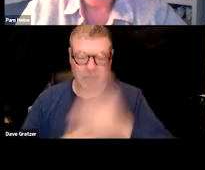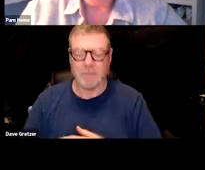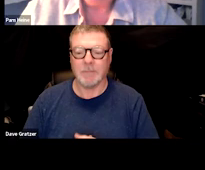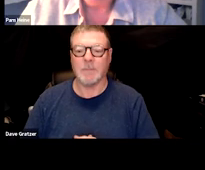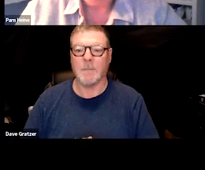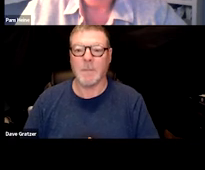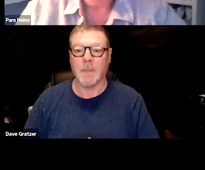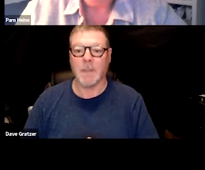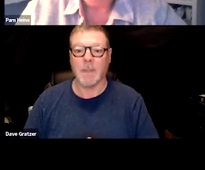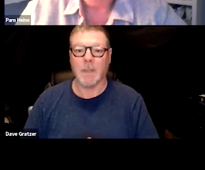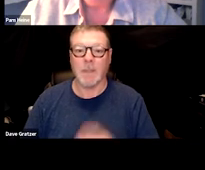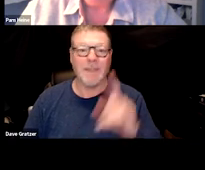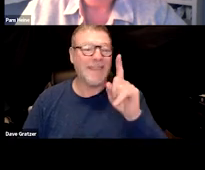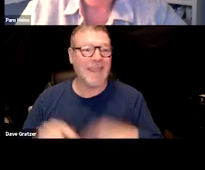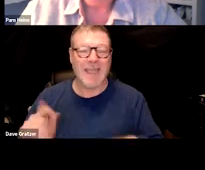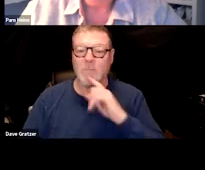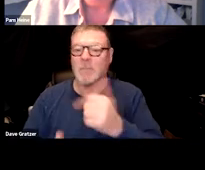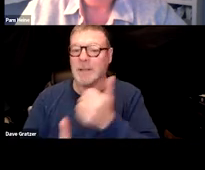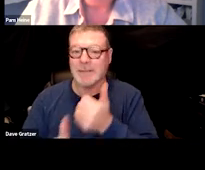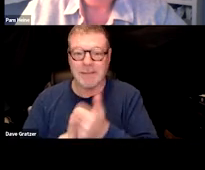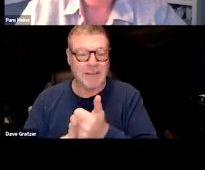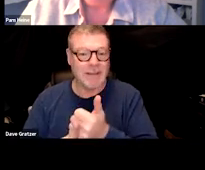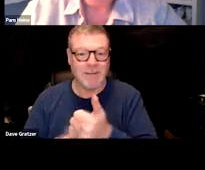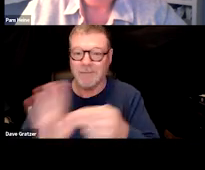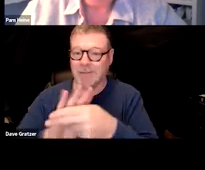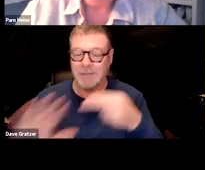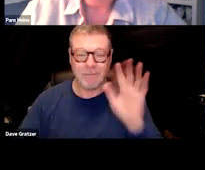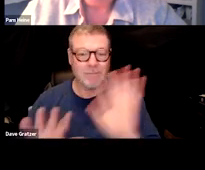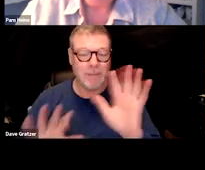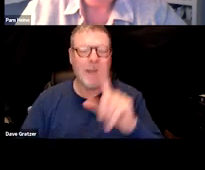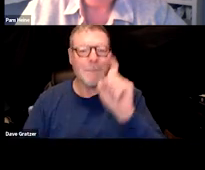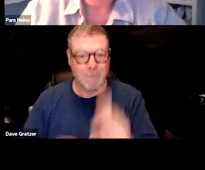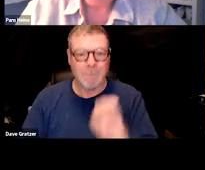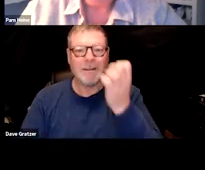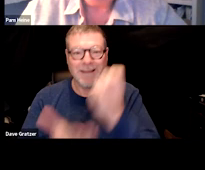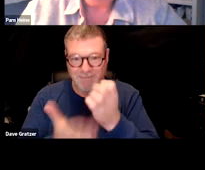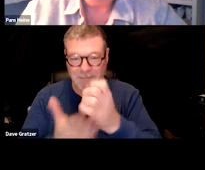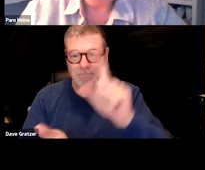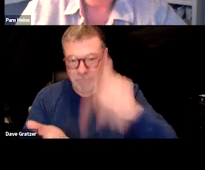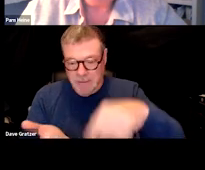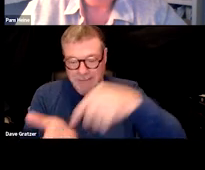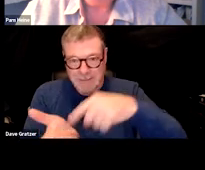It can't be a self diagnosis. We're evidence-based, we need the evidence and that is,